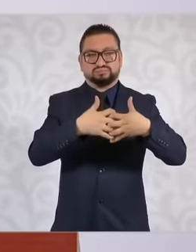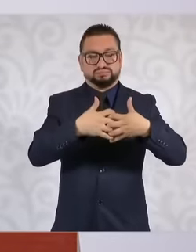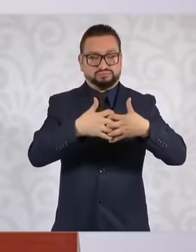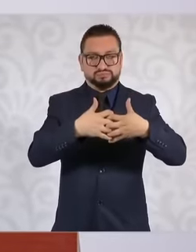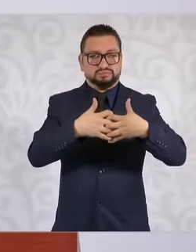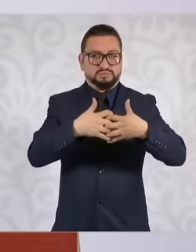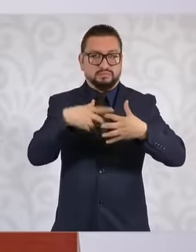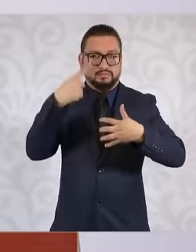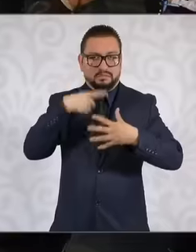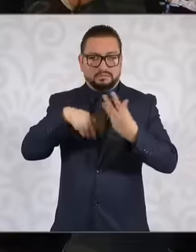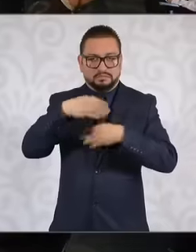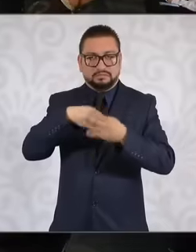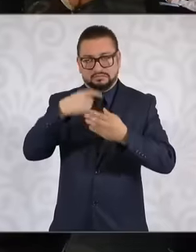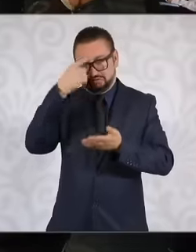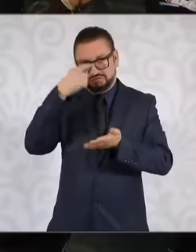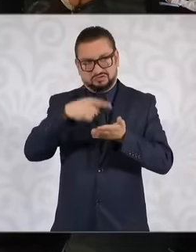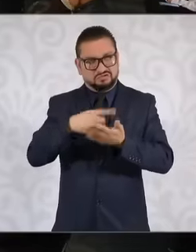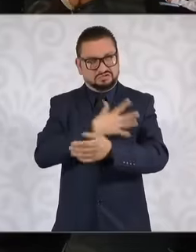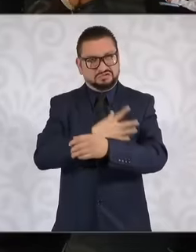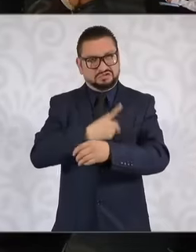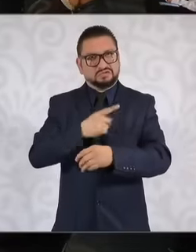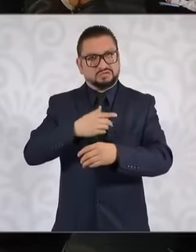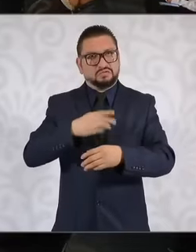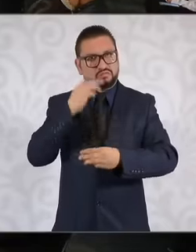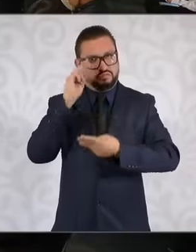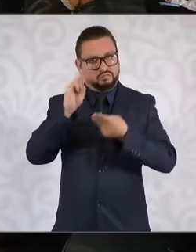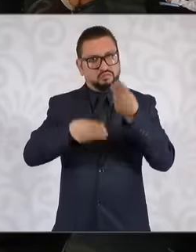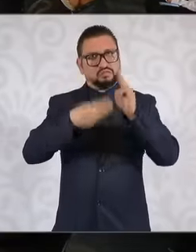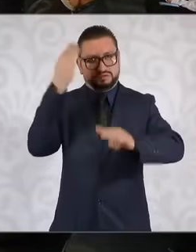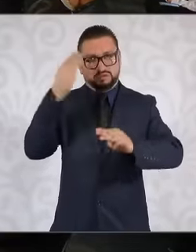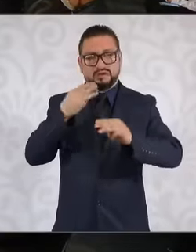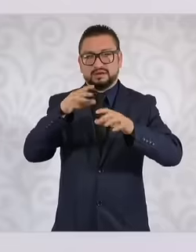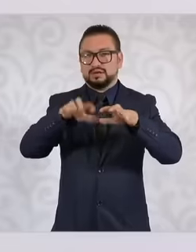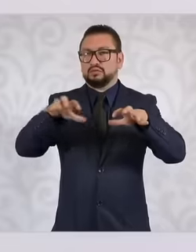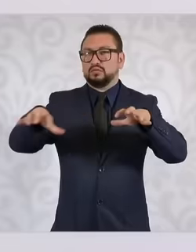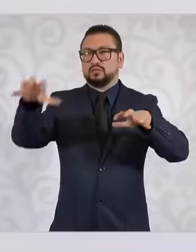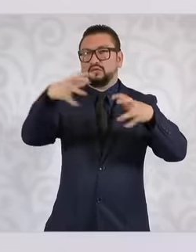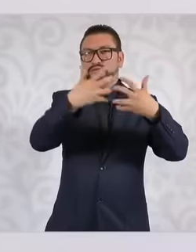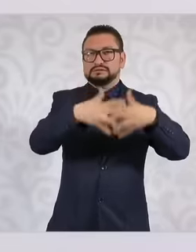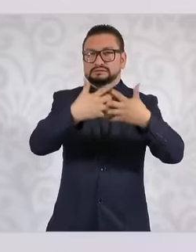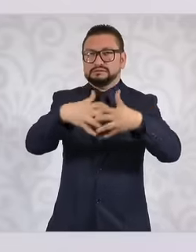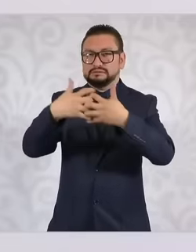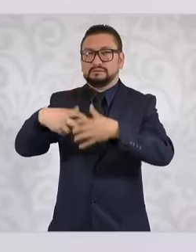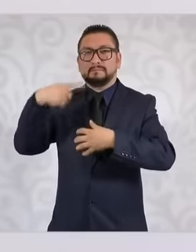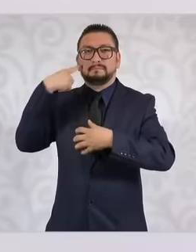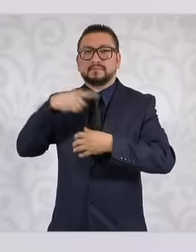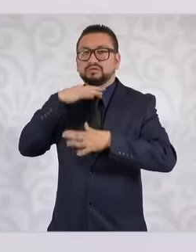well, frankly, I think that in the world it will be the first industrial park. of circular economy starting